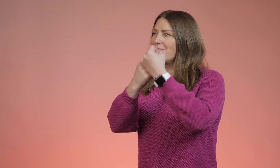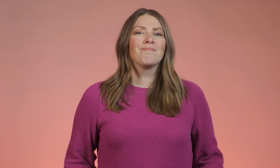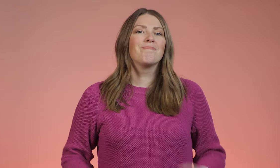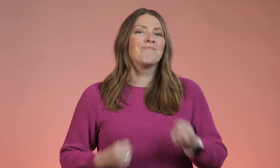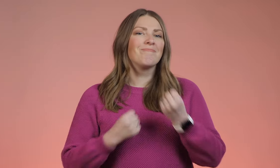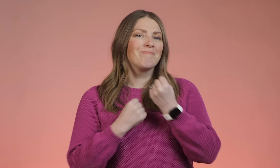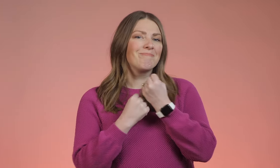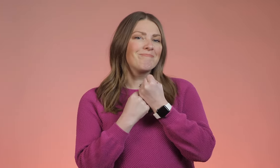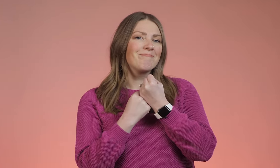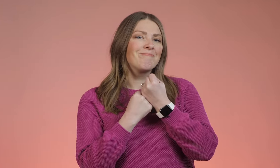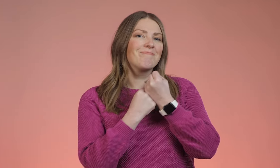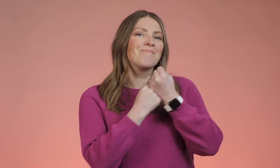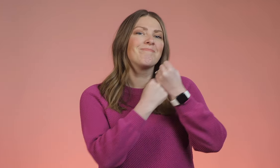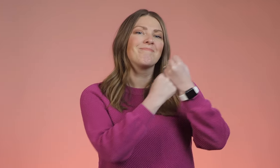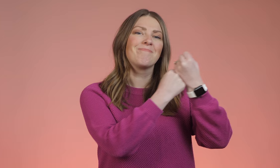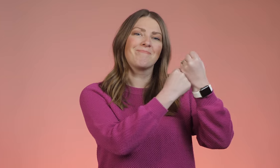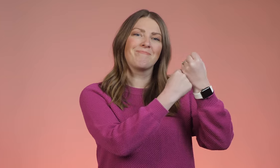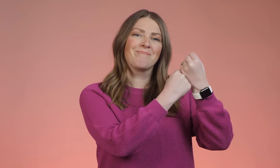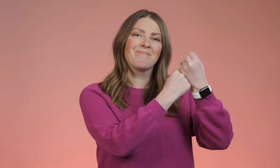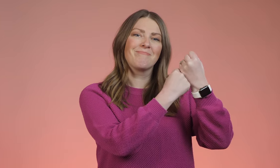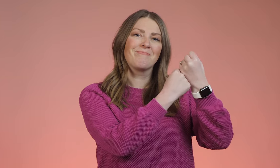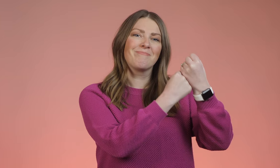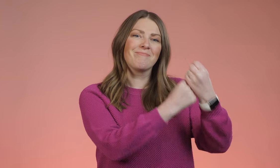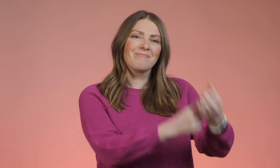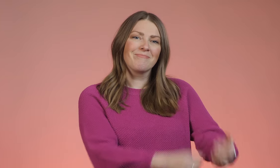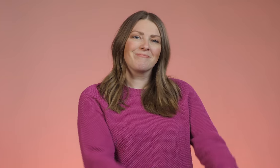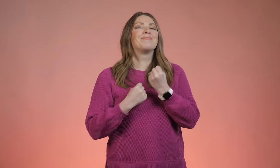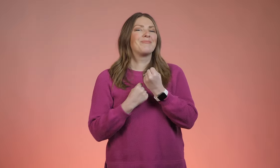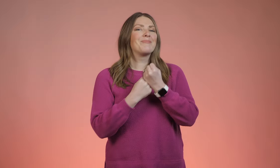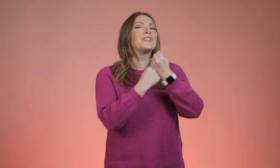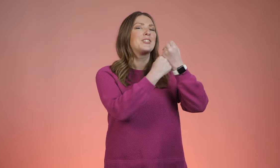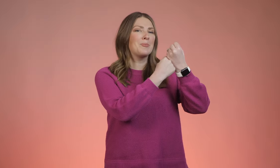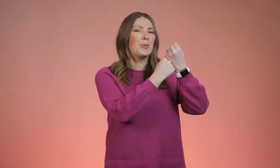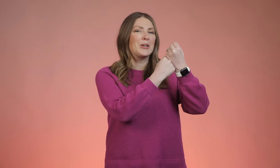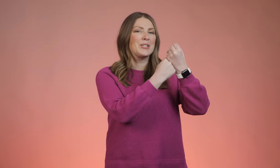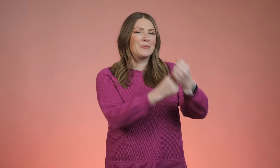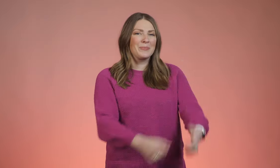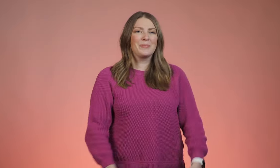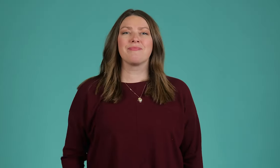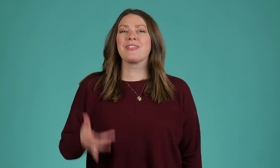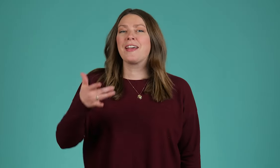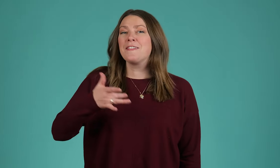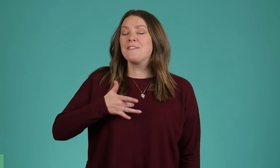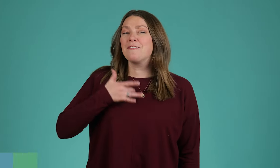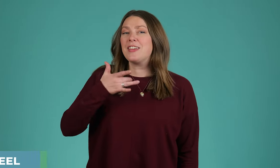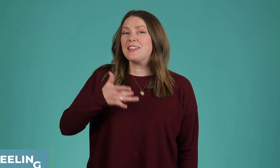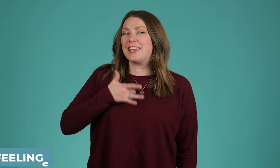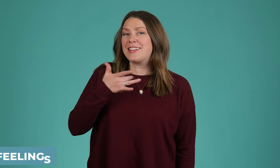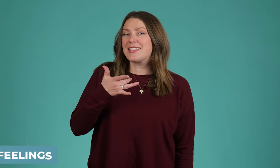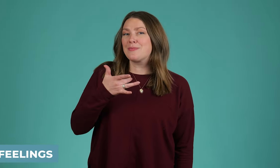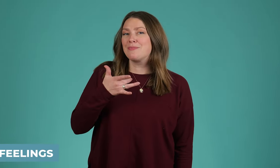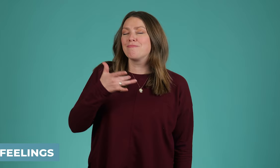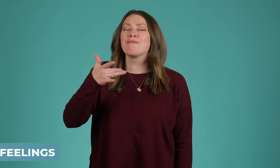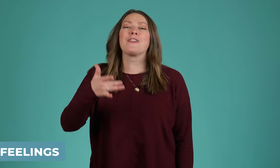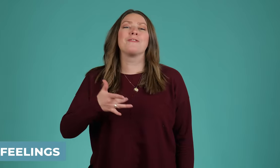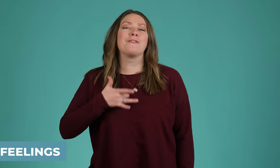your non-dominant hand supporting it. Support feelings,